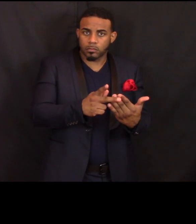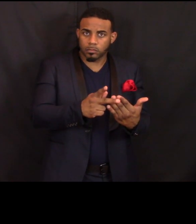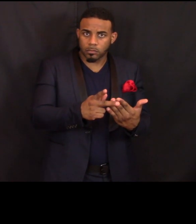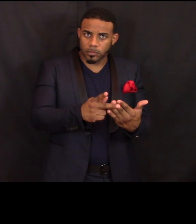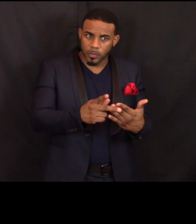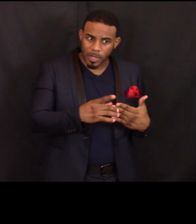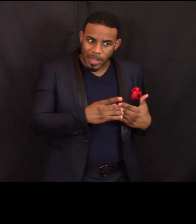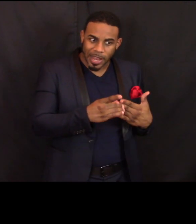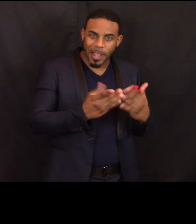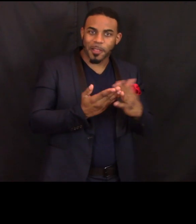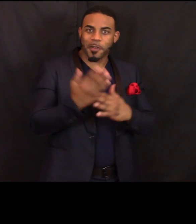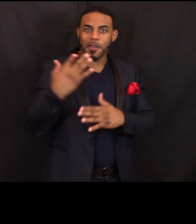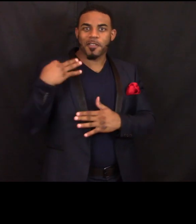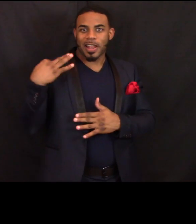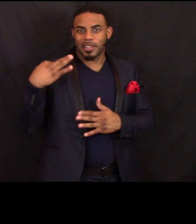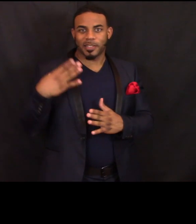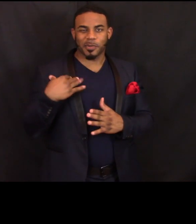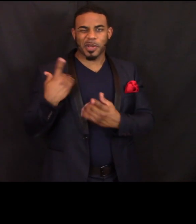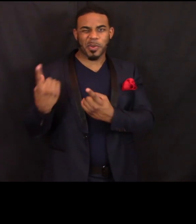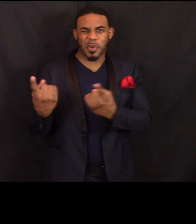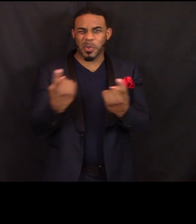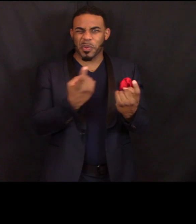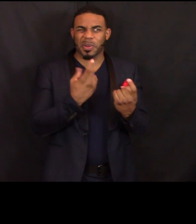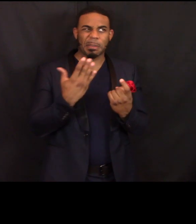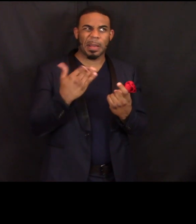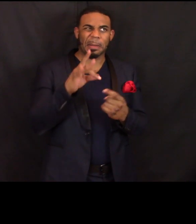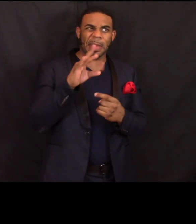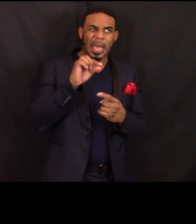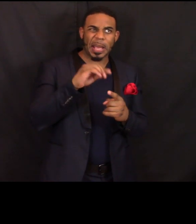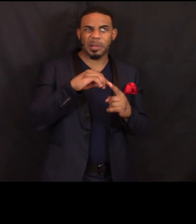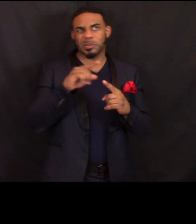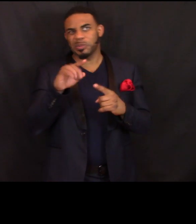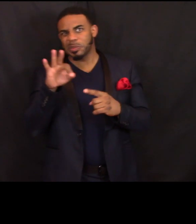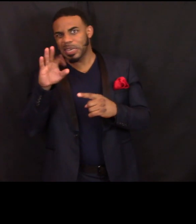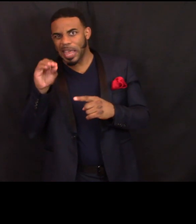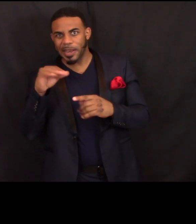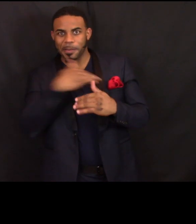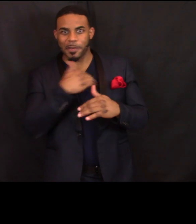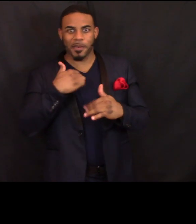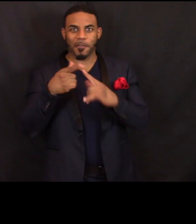We recruit 80 to 90 members of the community every tax season.